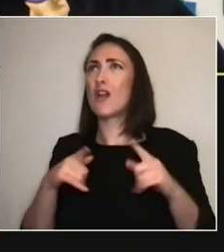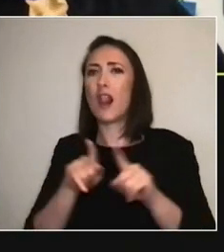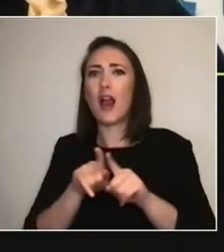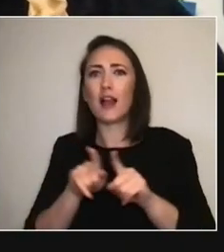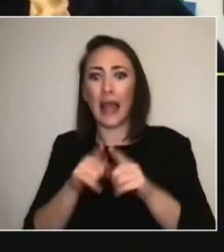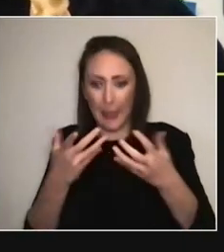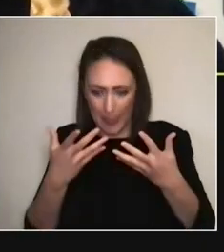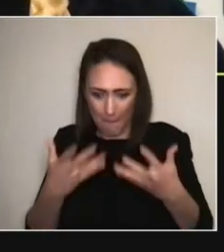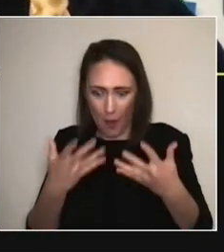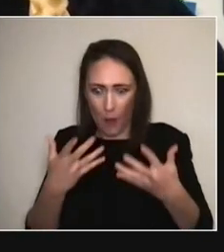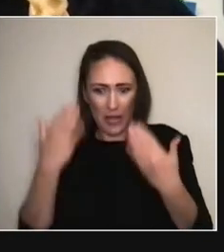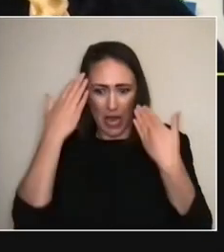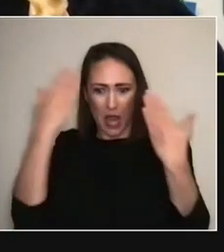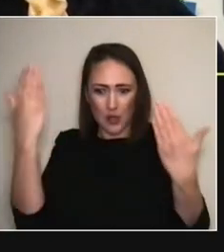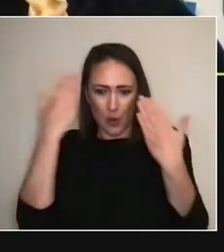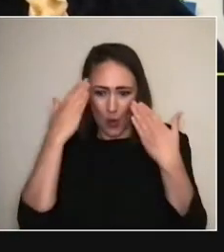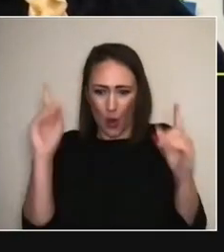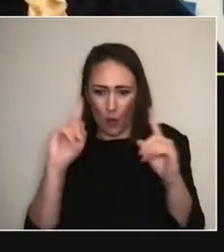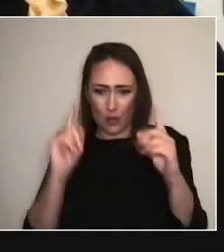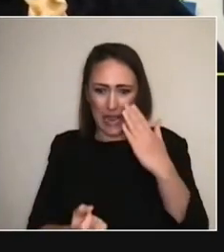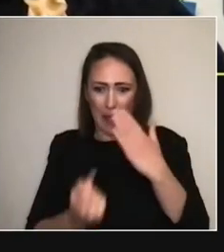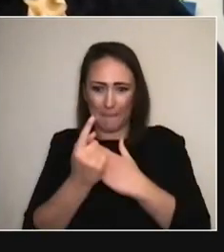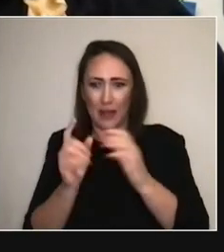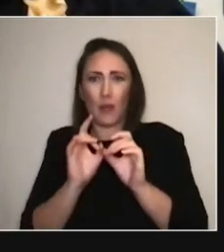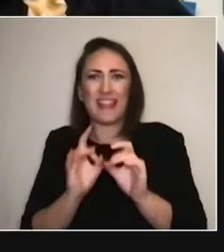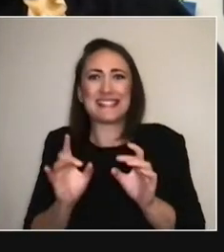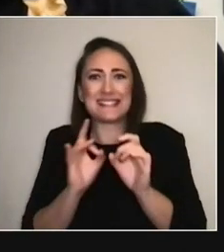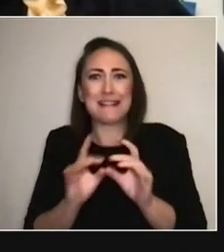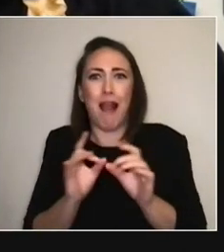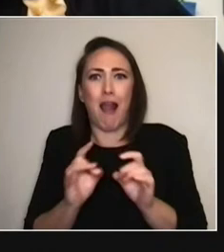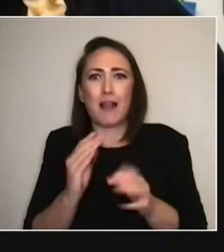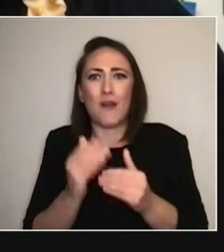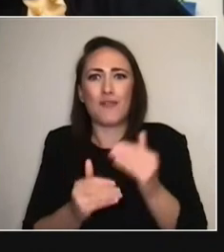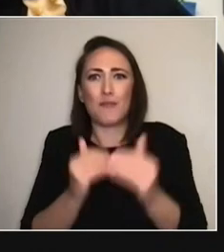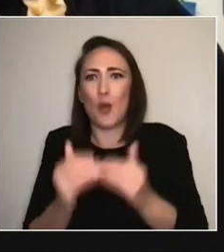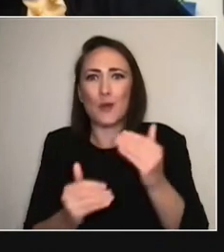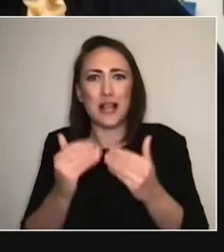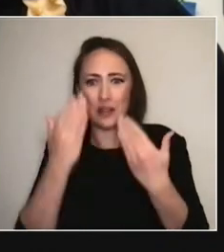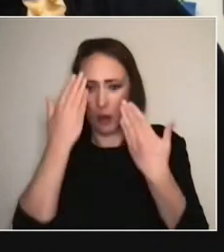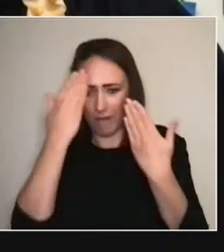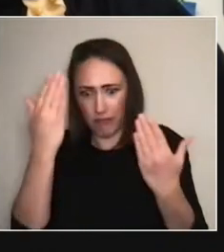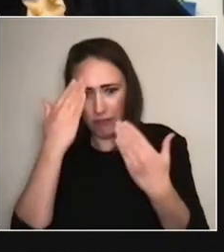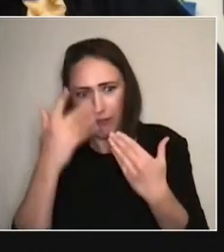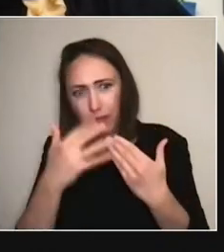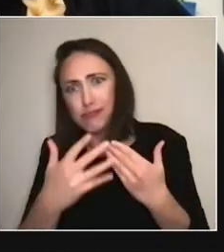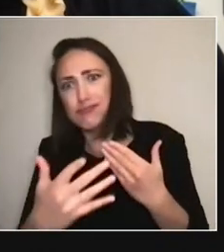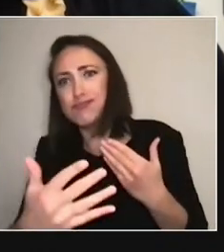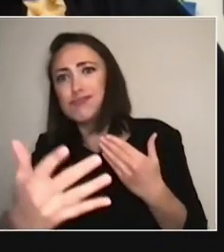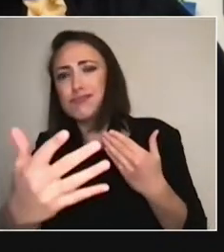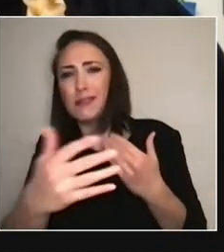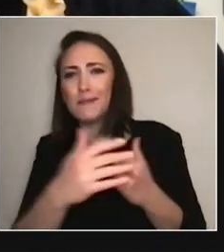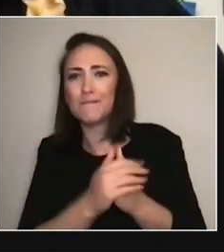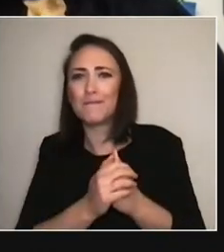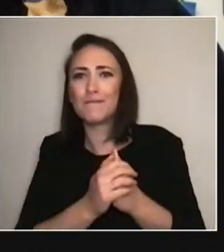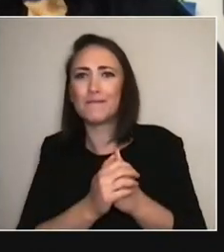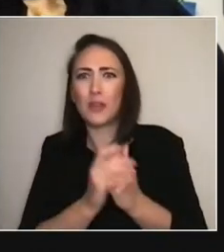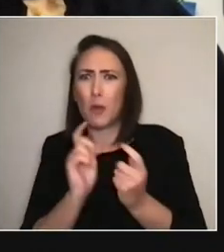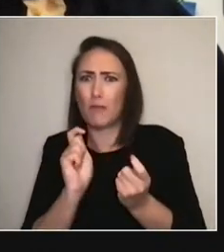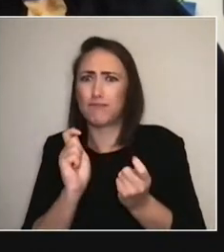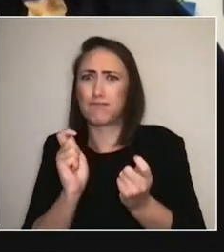Absolutely. - And at the beginning of that. Yeah. Like, the paradigm shift is happening now. It's not—